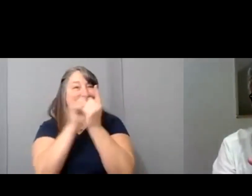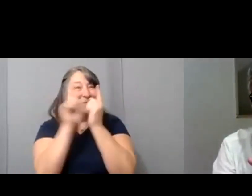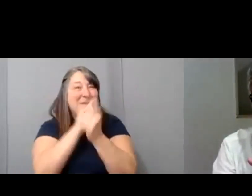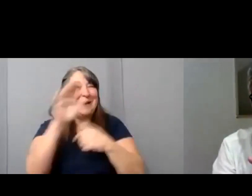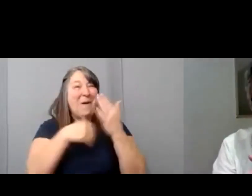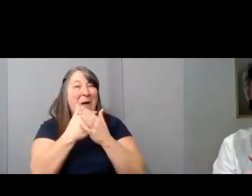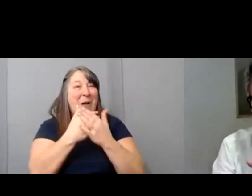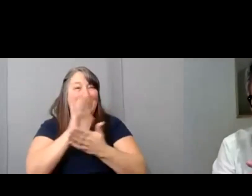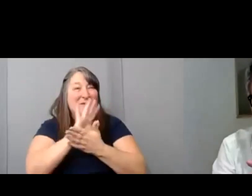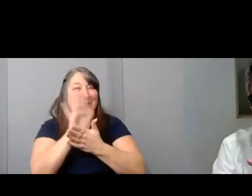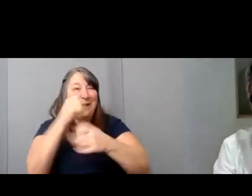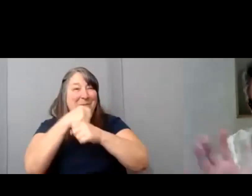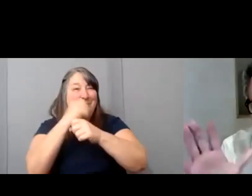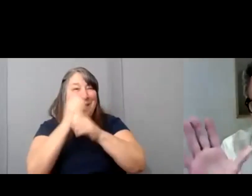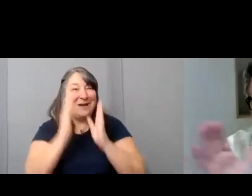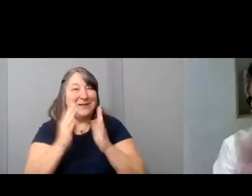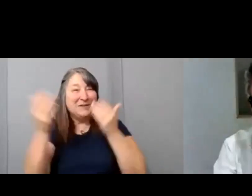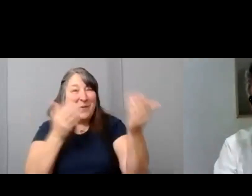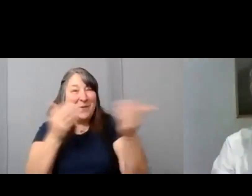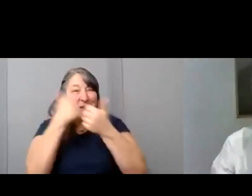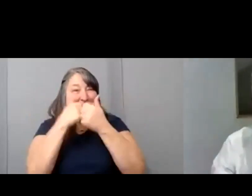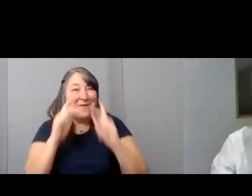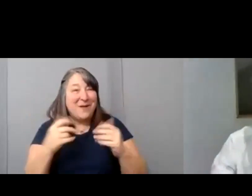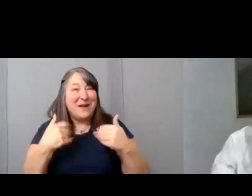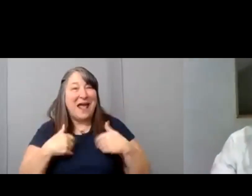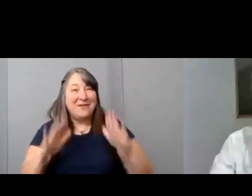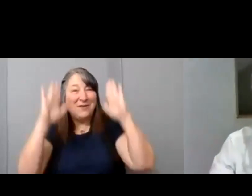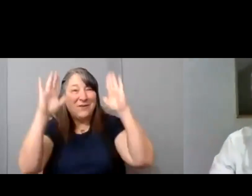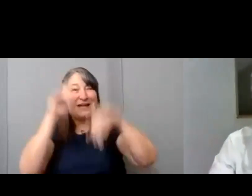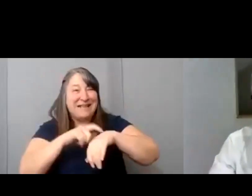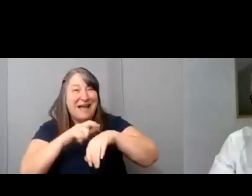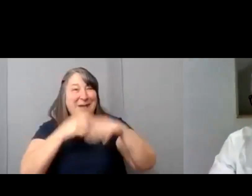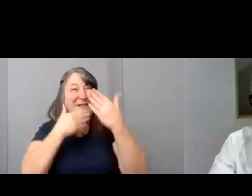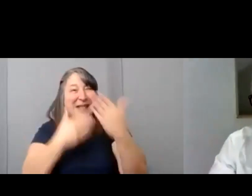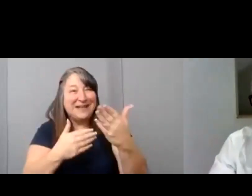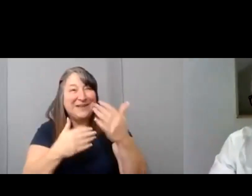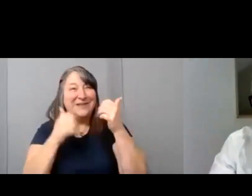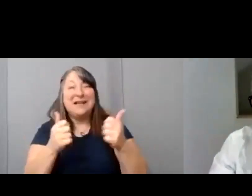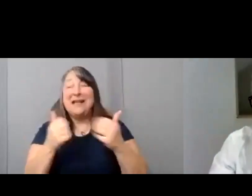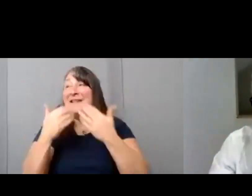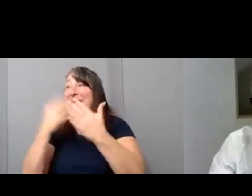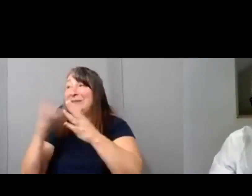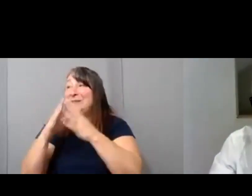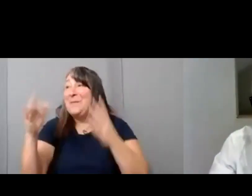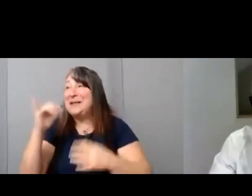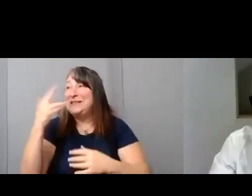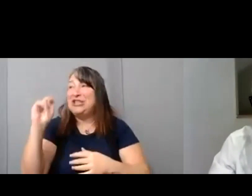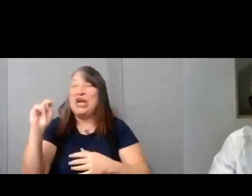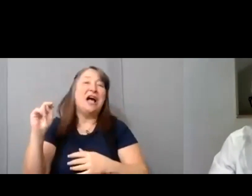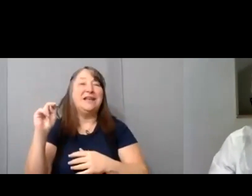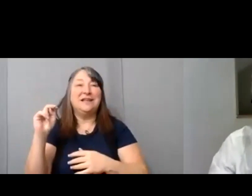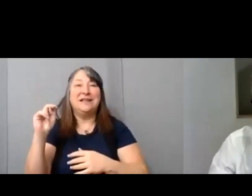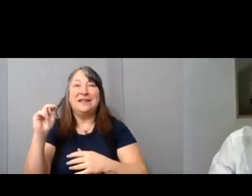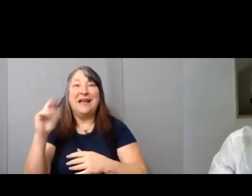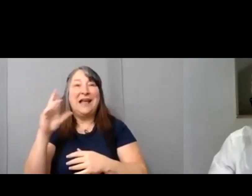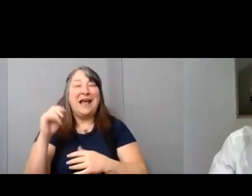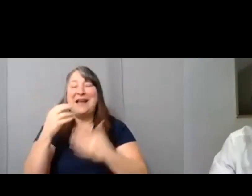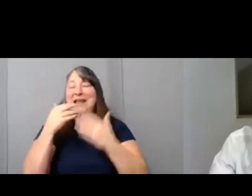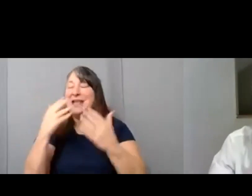and so welcome everyone let's have a great time. Thank you. [Nic] Thanks so much John and and I can't thank you enough for your support. Now